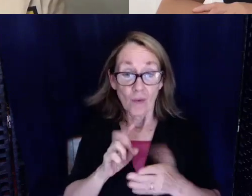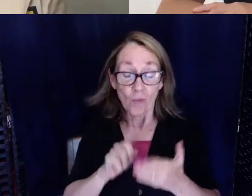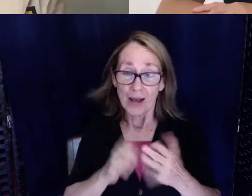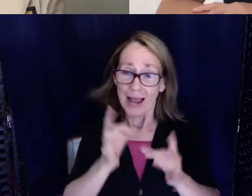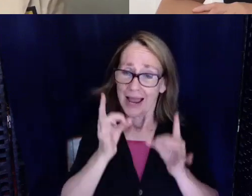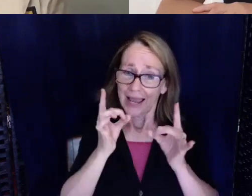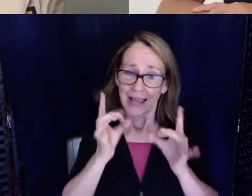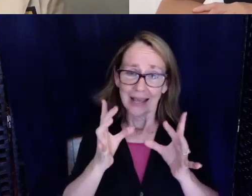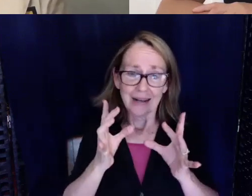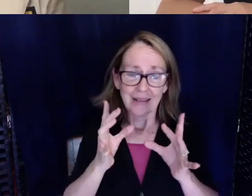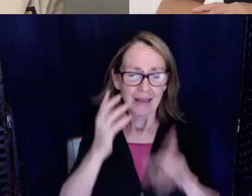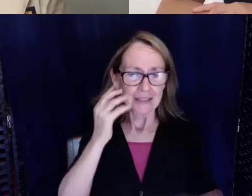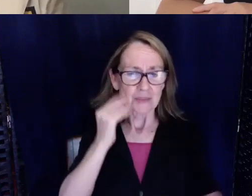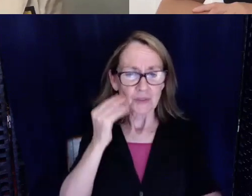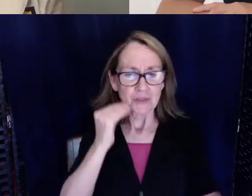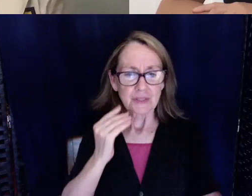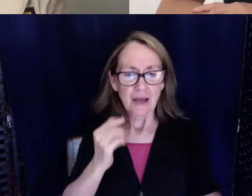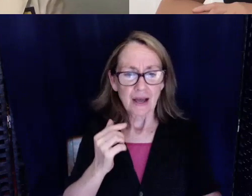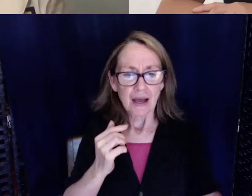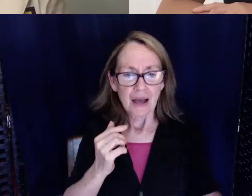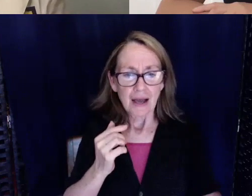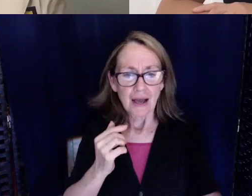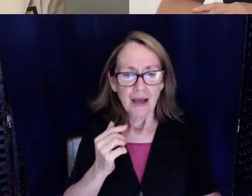experience was I had a patient that was dying.